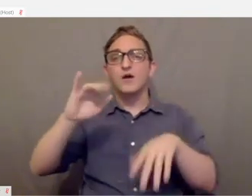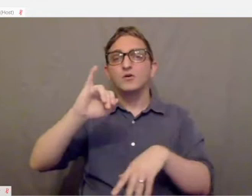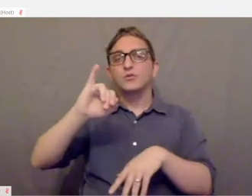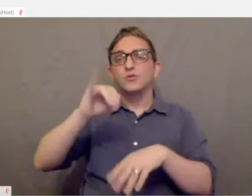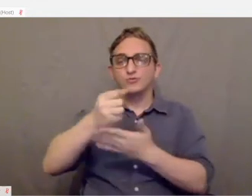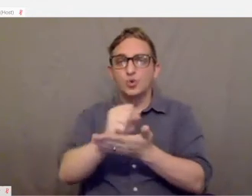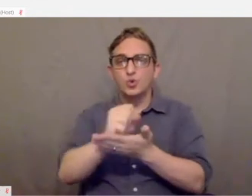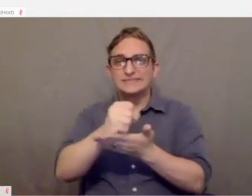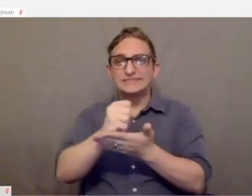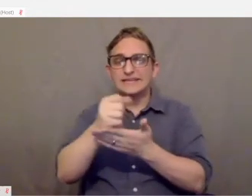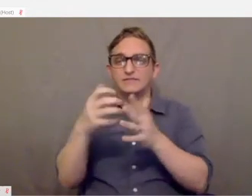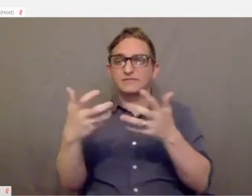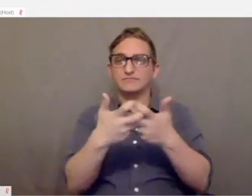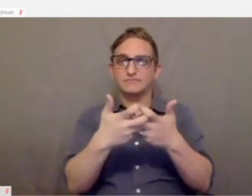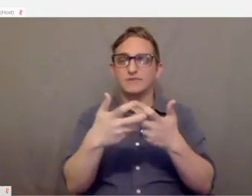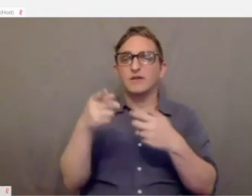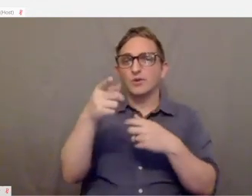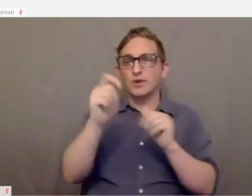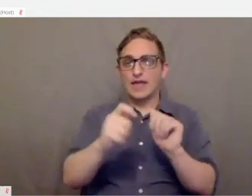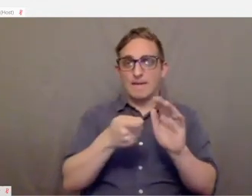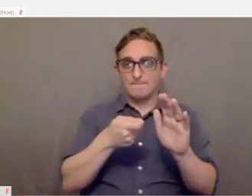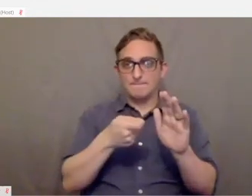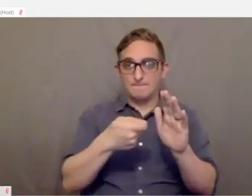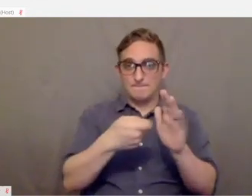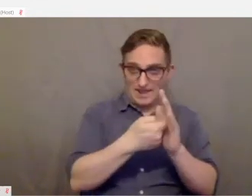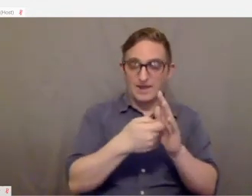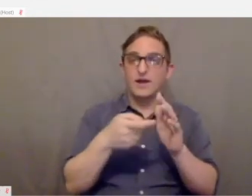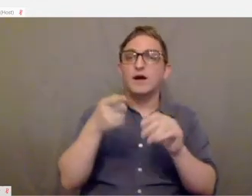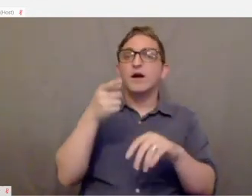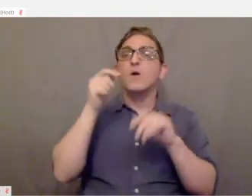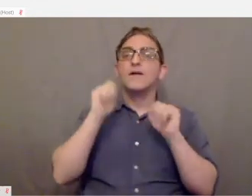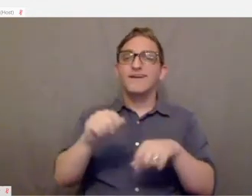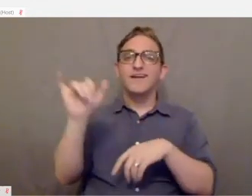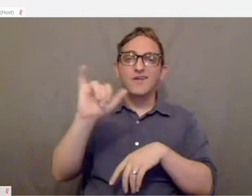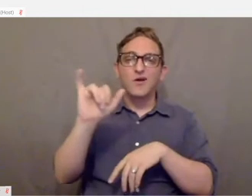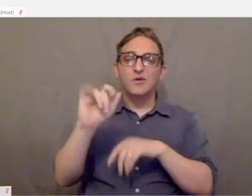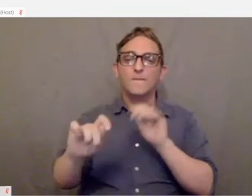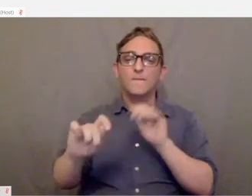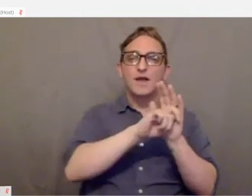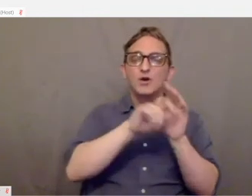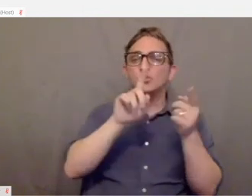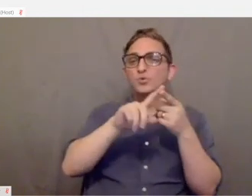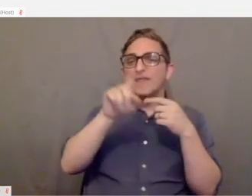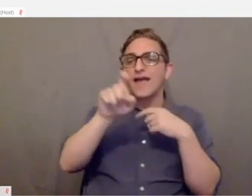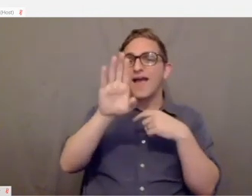You can plug it into the computer and you can plug it into an Xbox adaptive controller.